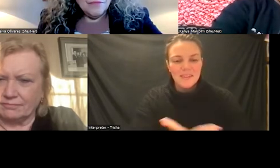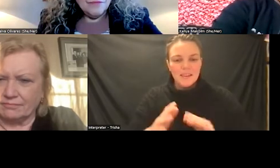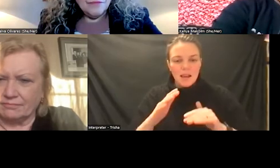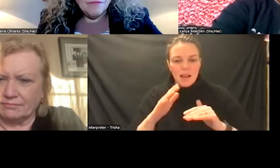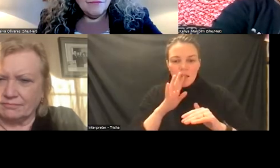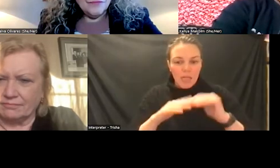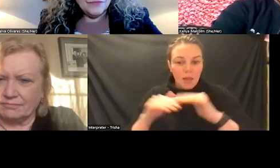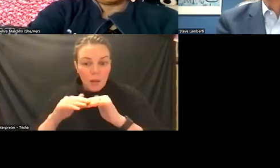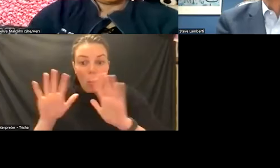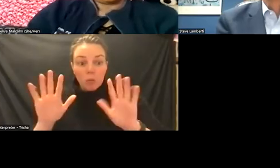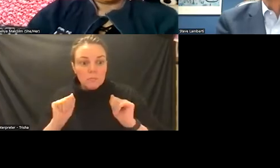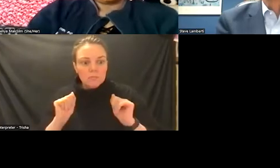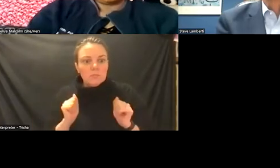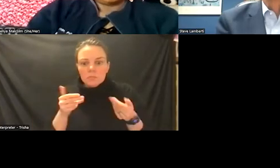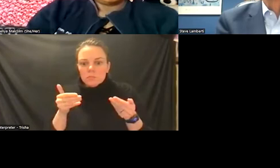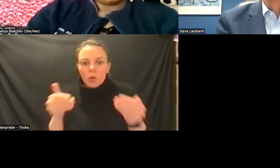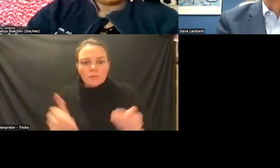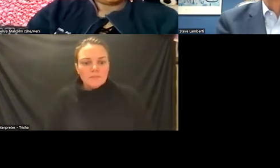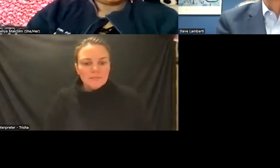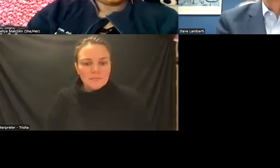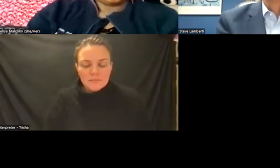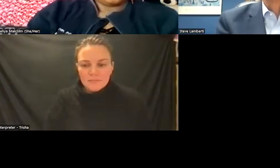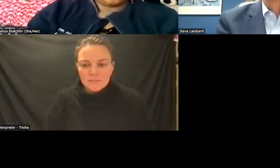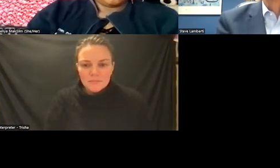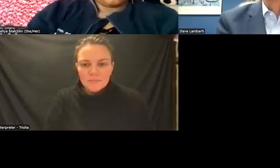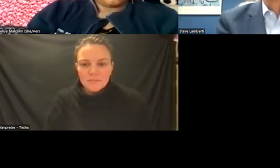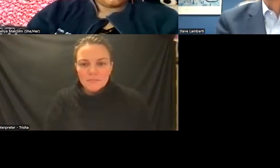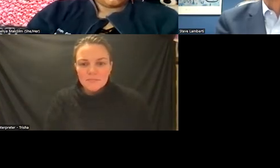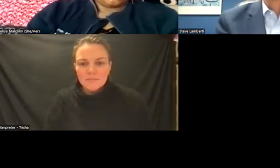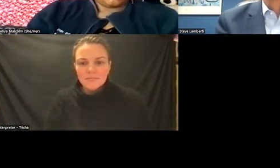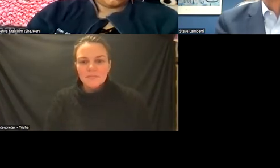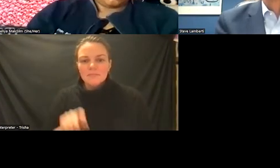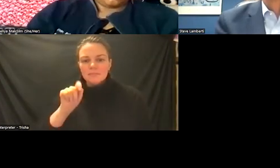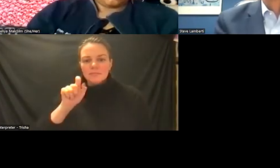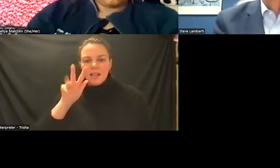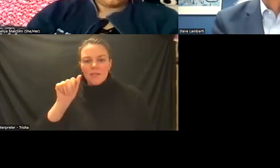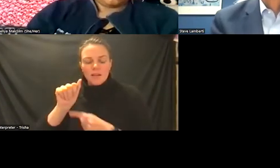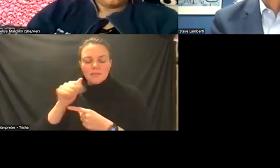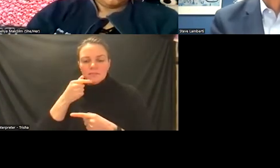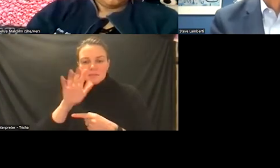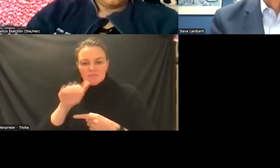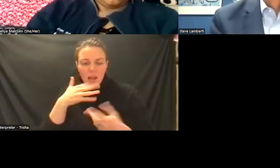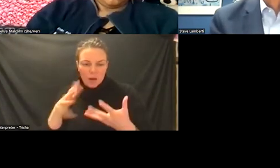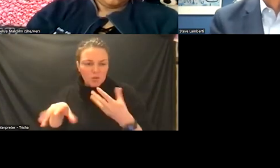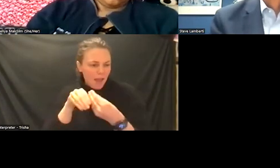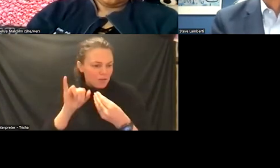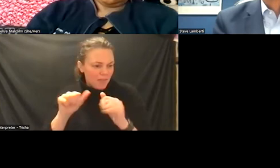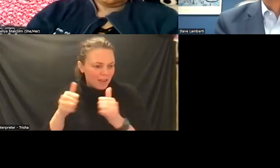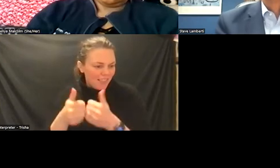go ahead i i just want to add on to just the challenge and um actually the reward